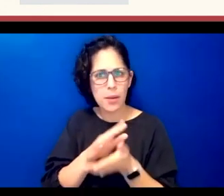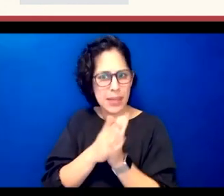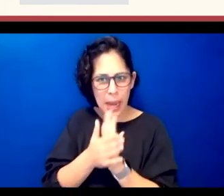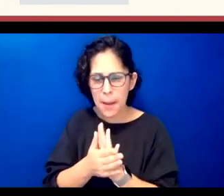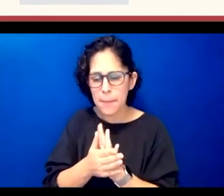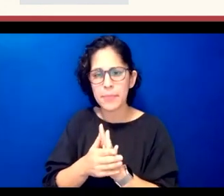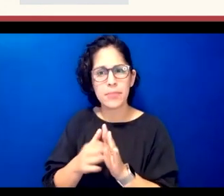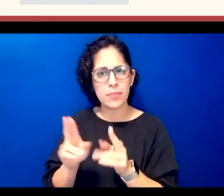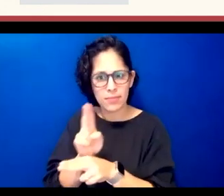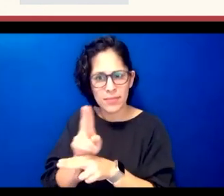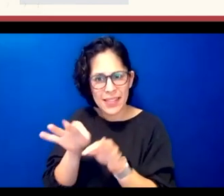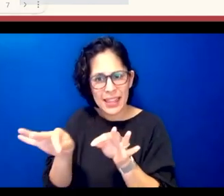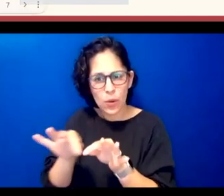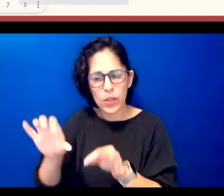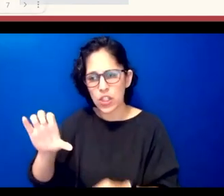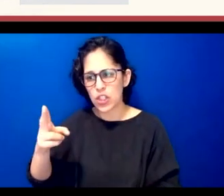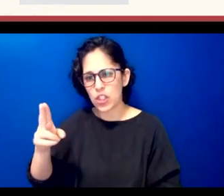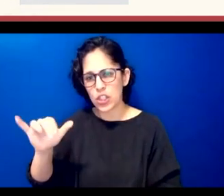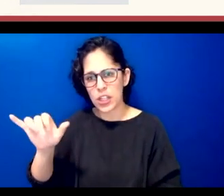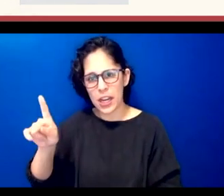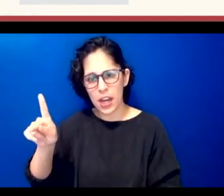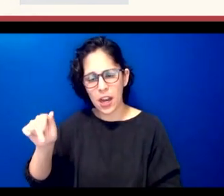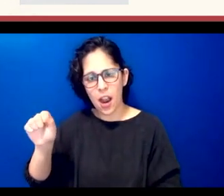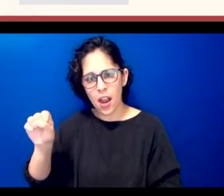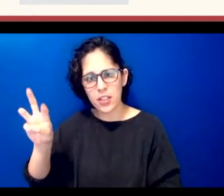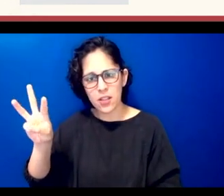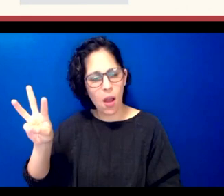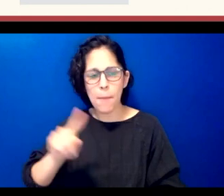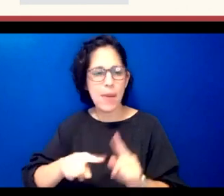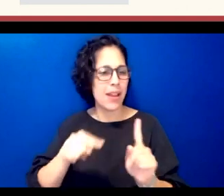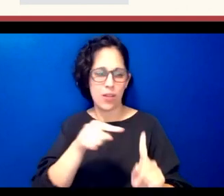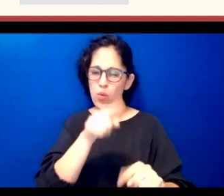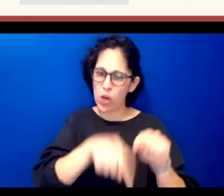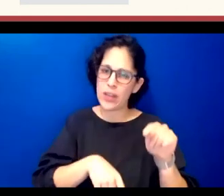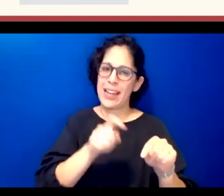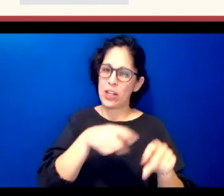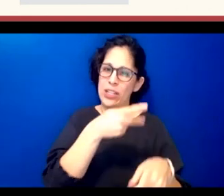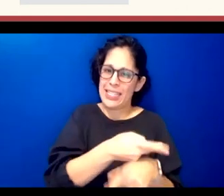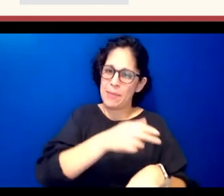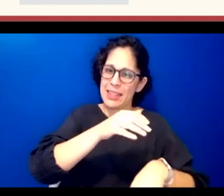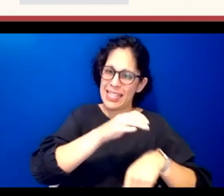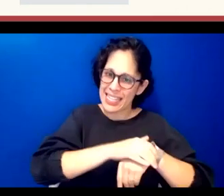wasn't an option either because of some limitations of the rosetta stone software so we're going